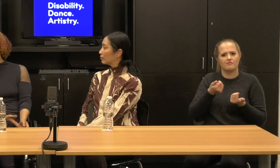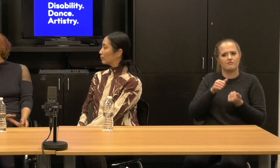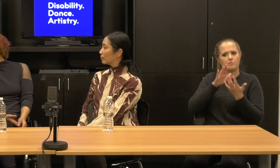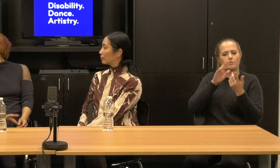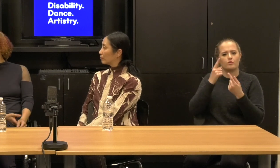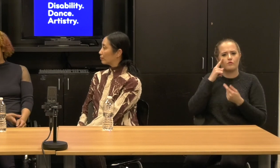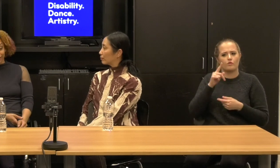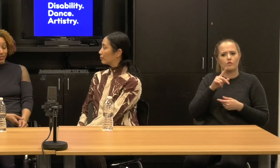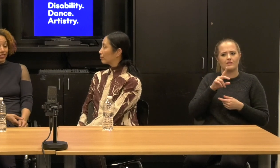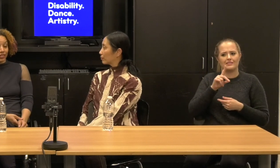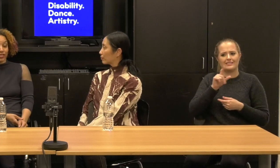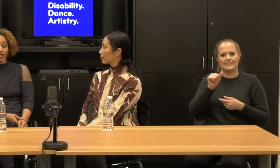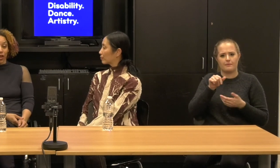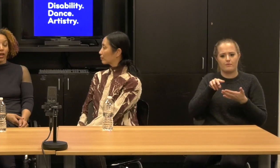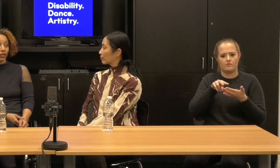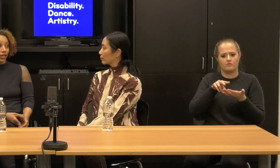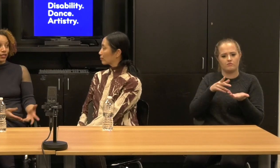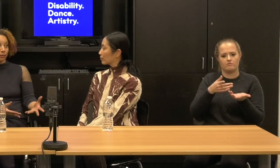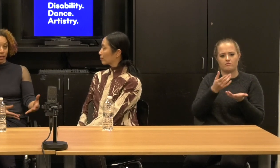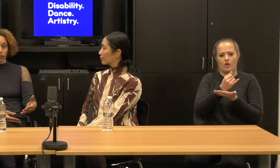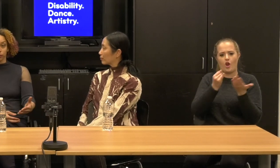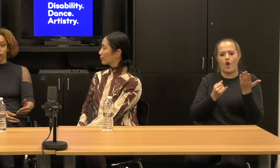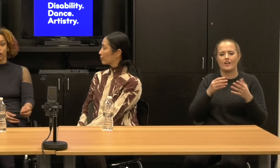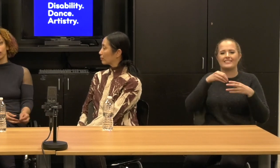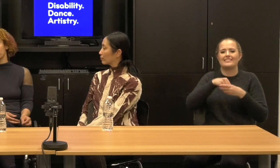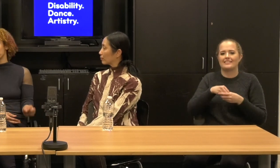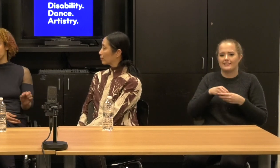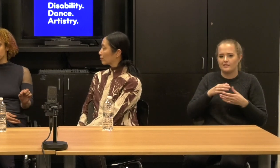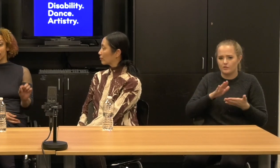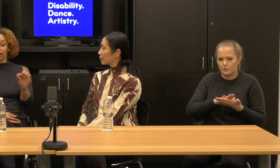Yup. Right. This is not an insurmountable thing.